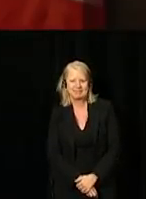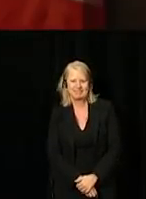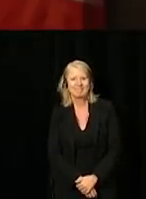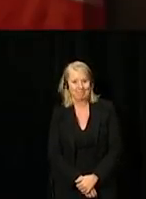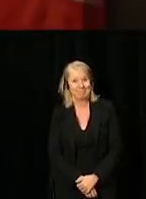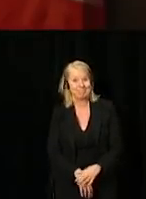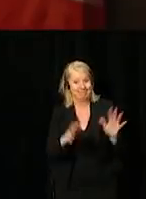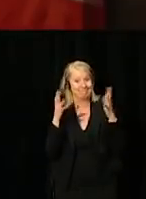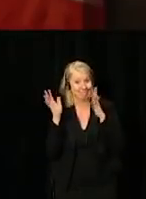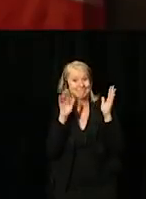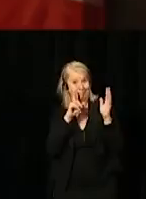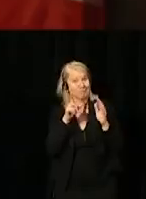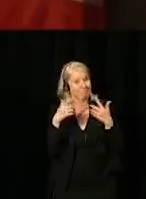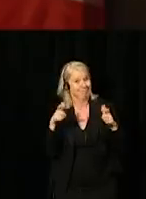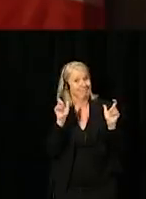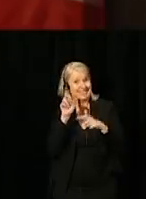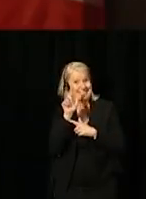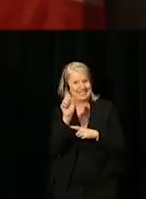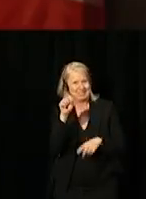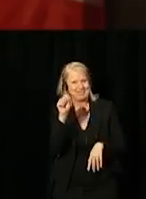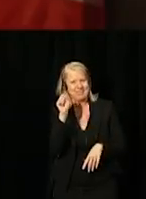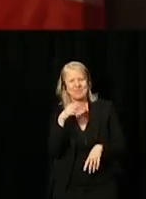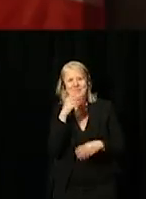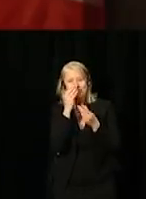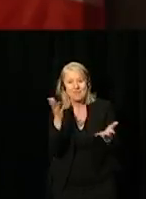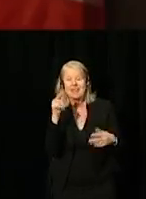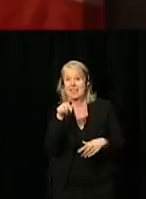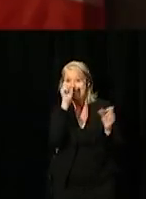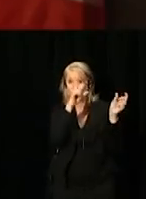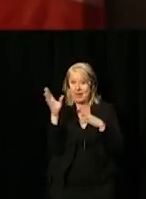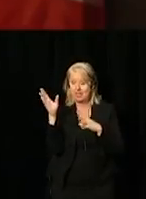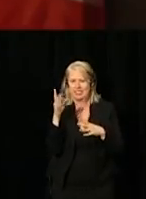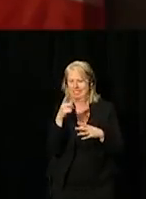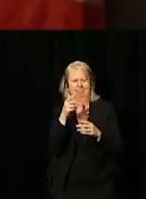Yeah. It's a big deal. I must say that this strategy couldn't have a better name.